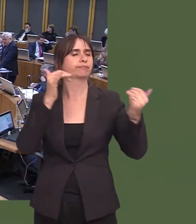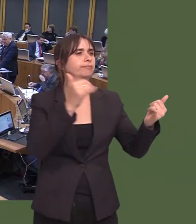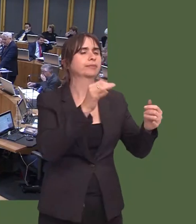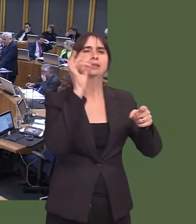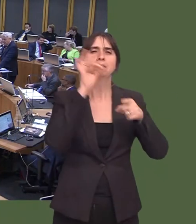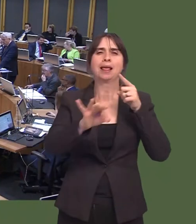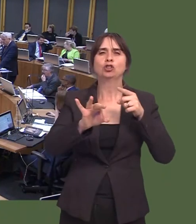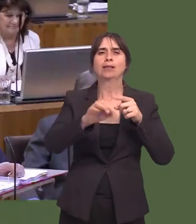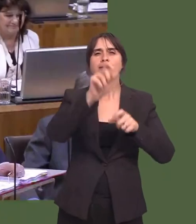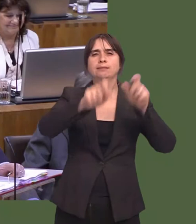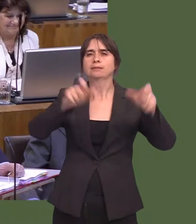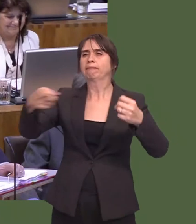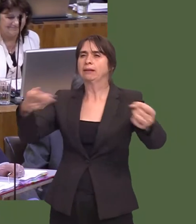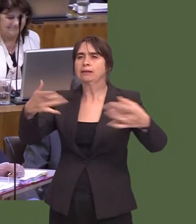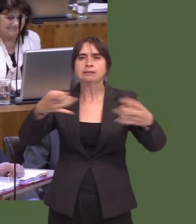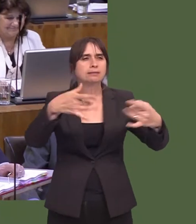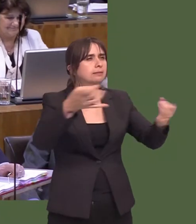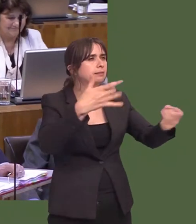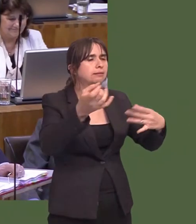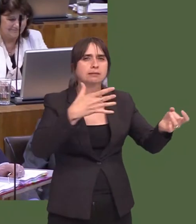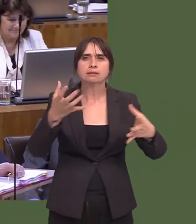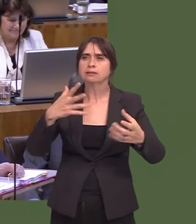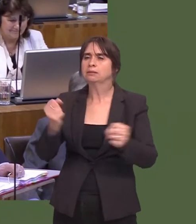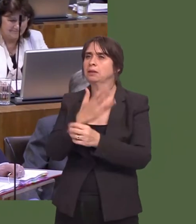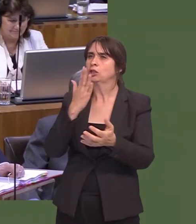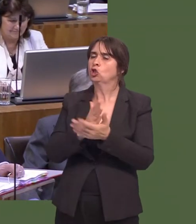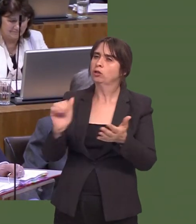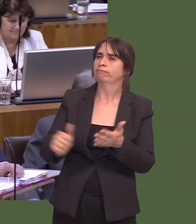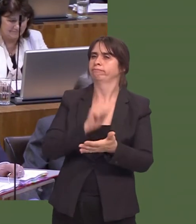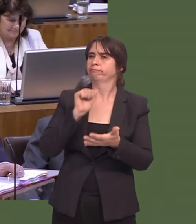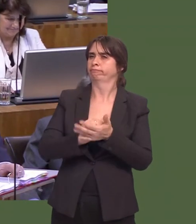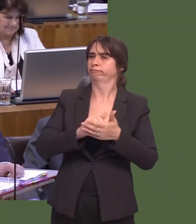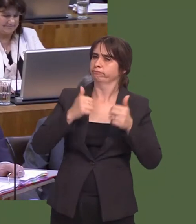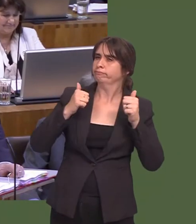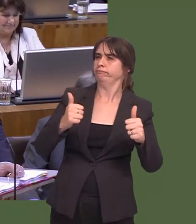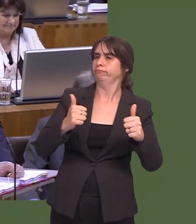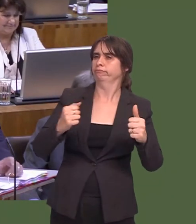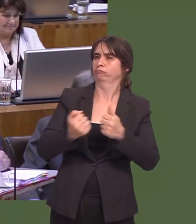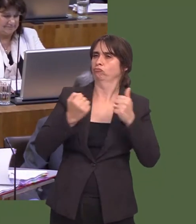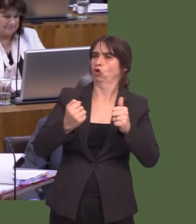Ond maeín wir i ddweud mai rhywbeth dros dro yw hwn, ac nid rhywbeth parhaol. Vikki Howells: 9.